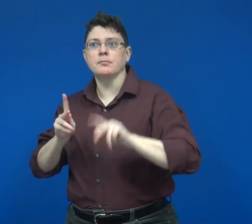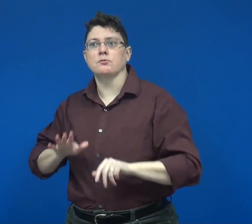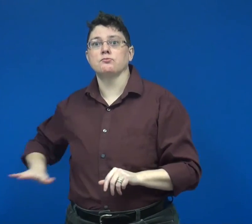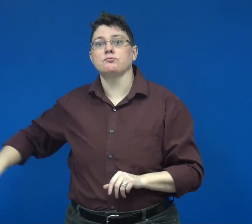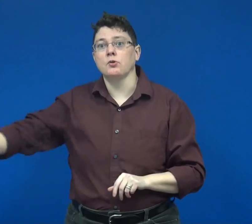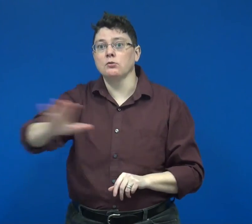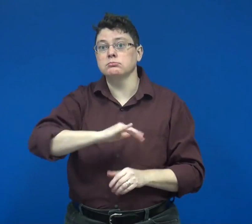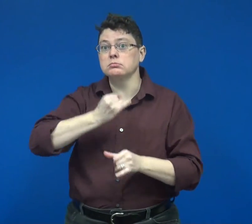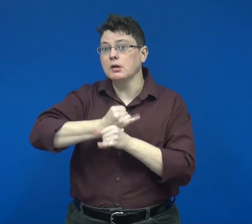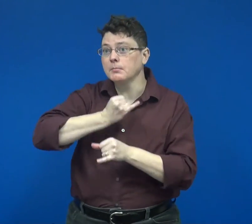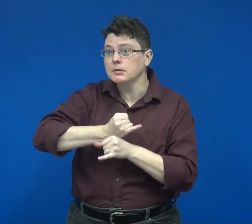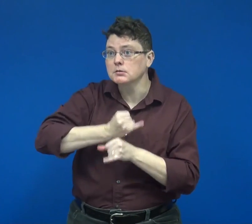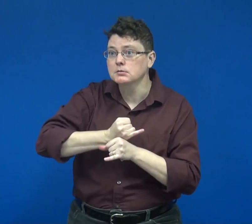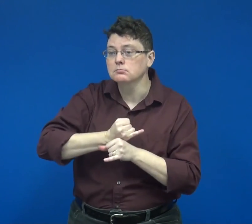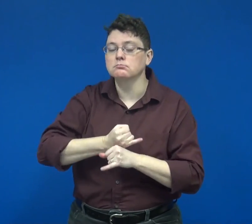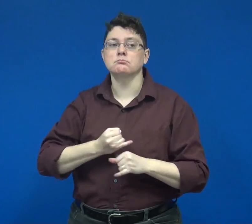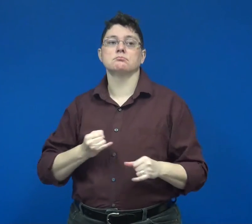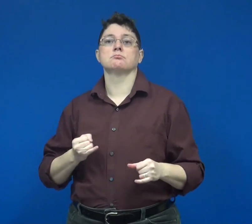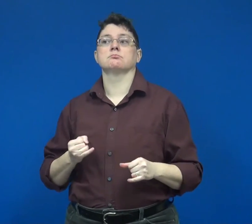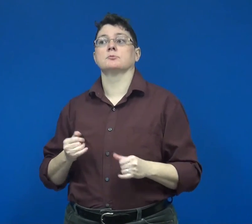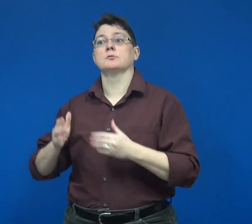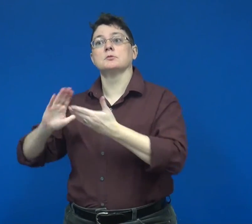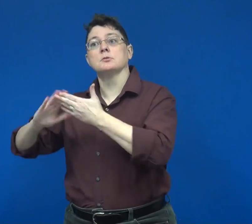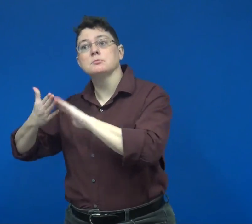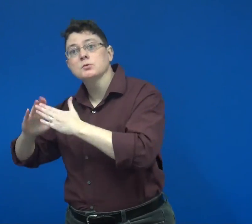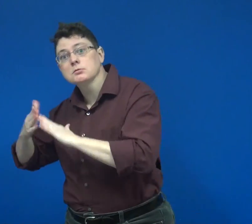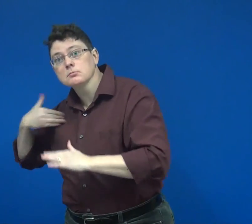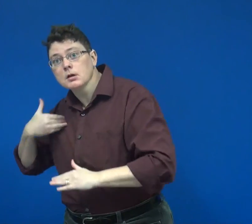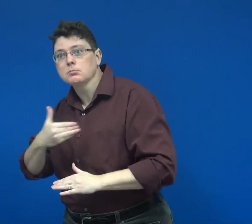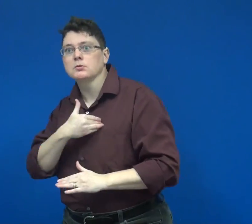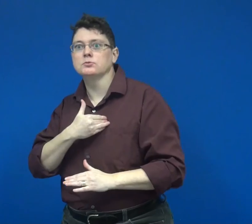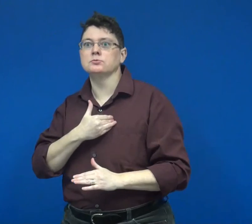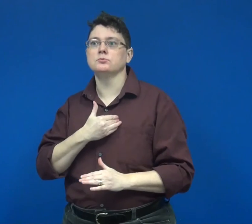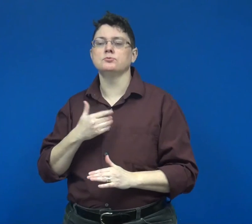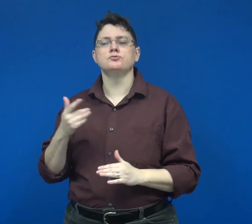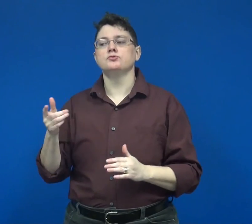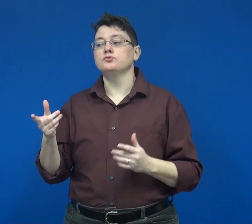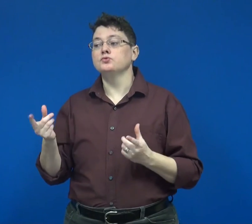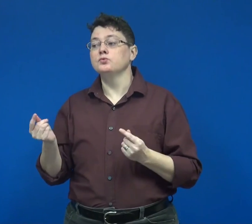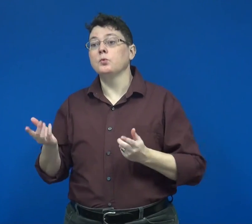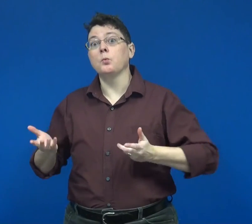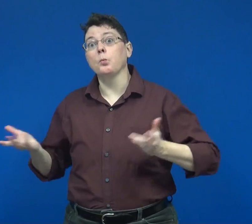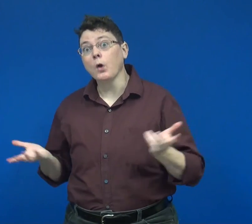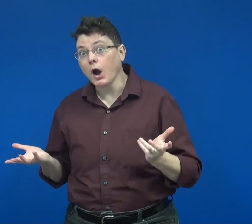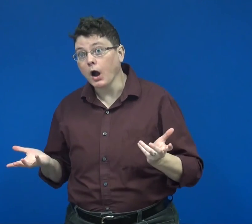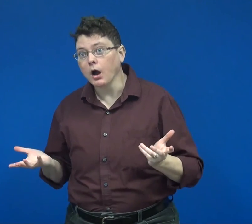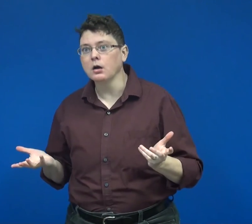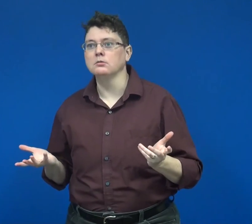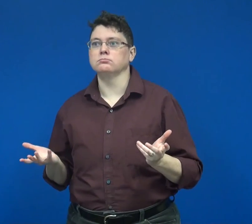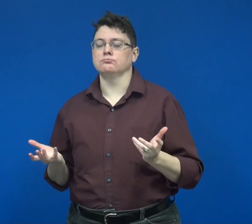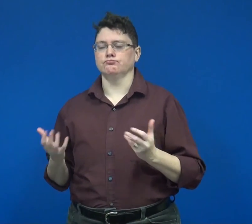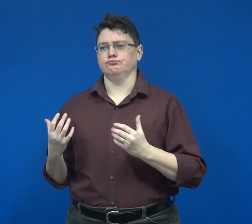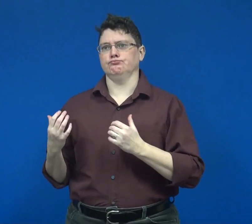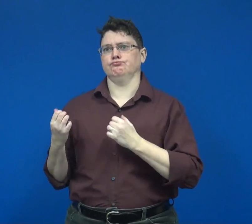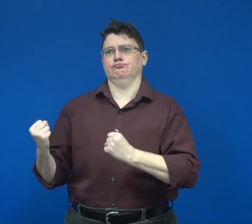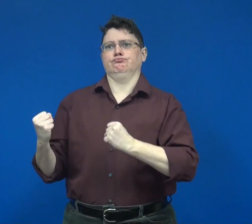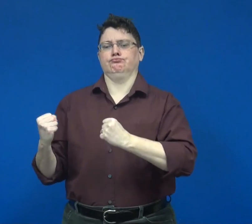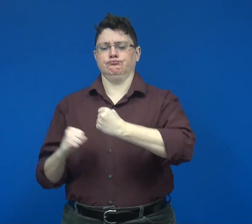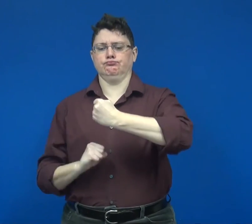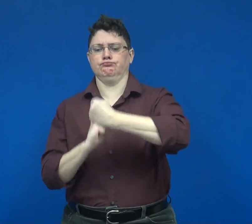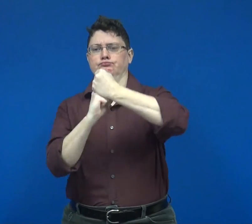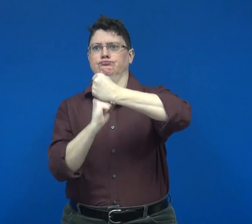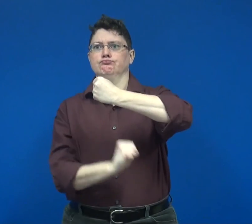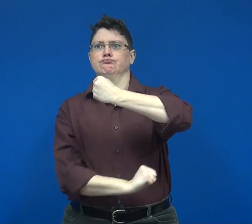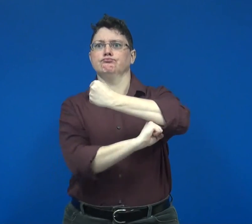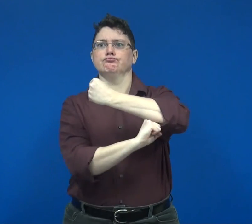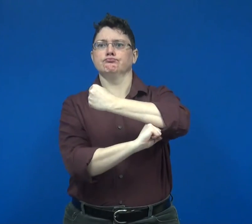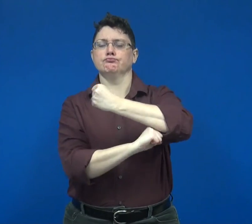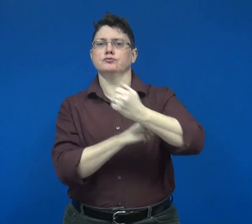and with community members to strengthen and support the graduate program.